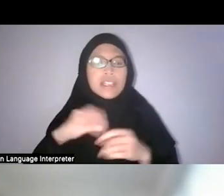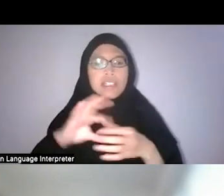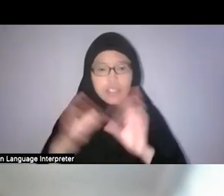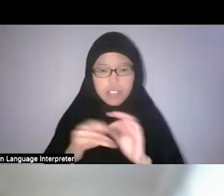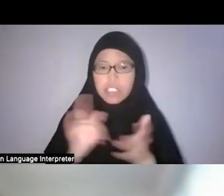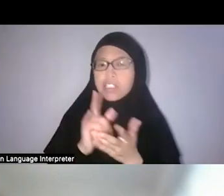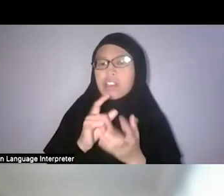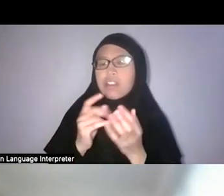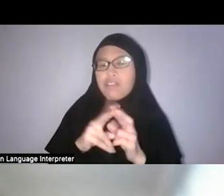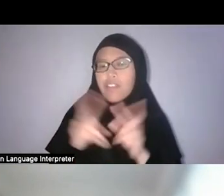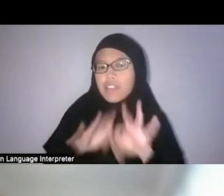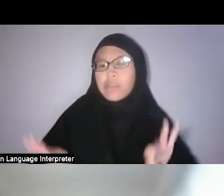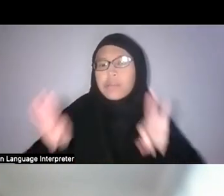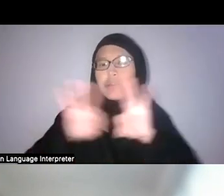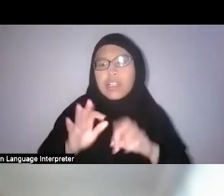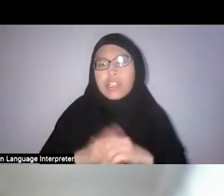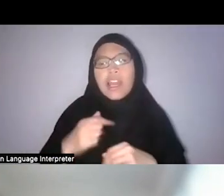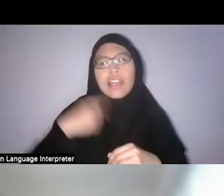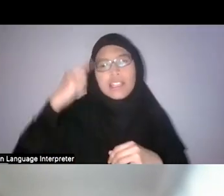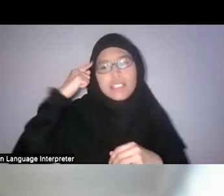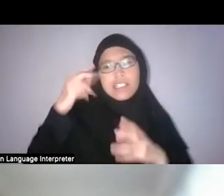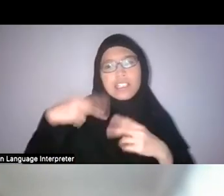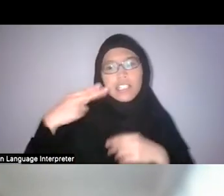And I think history kind of should